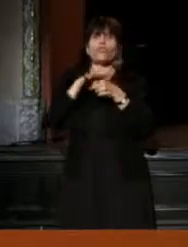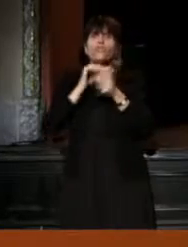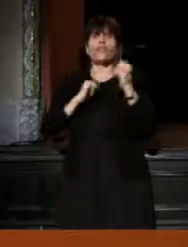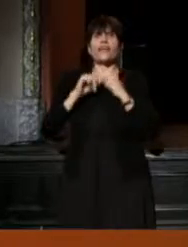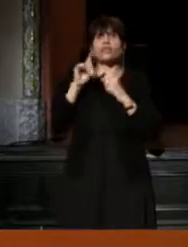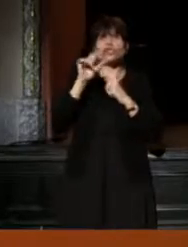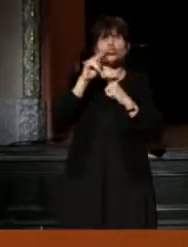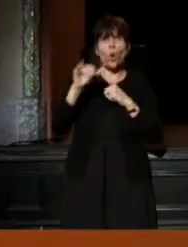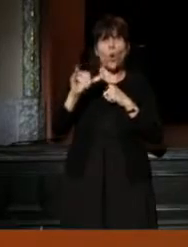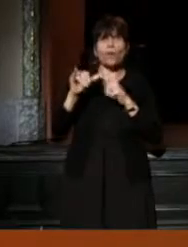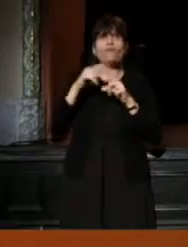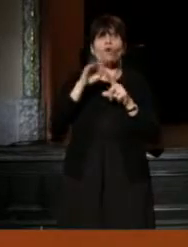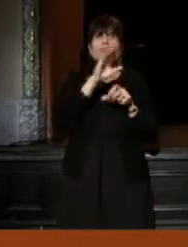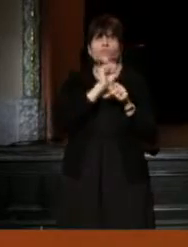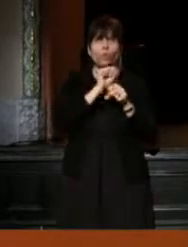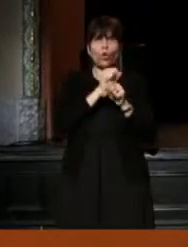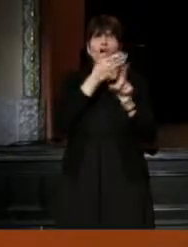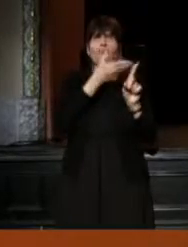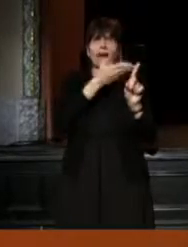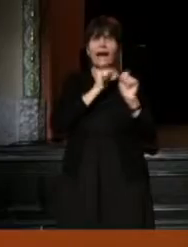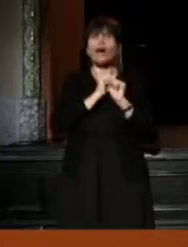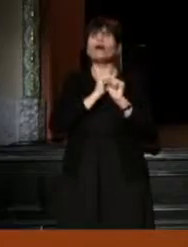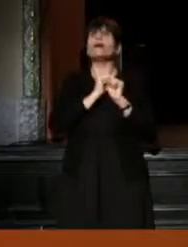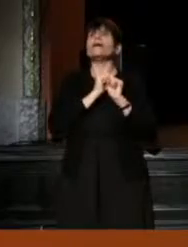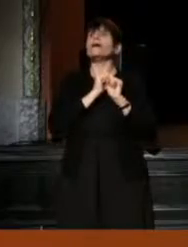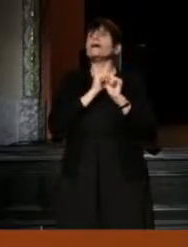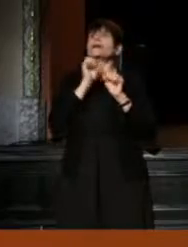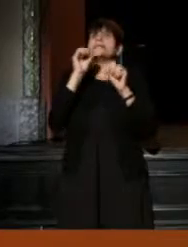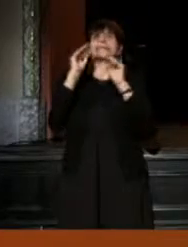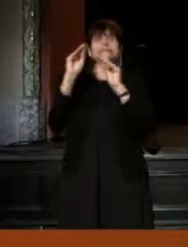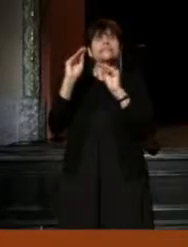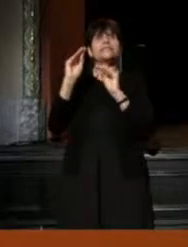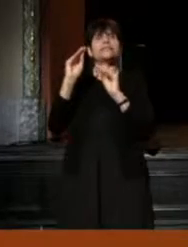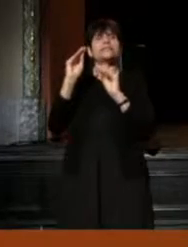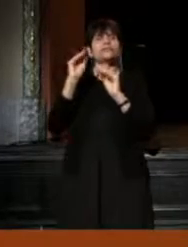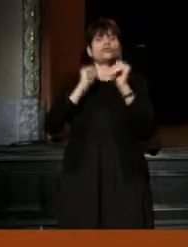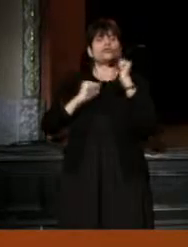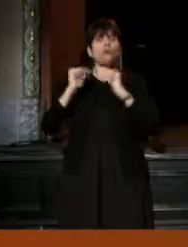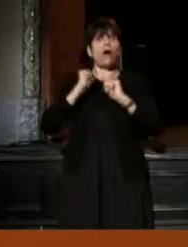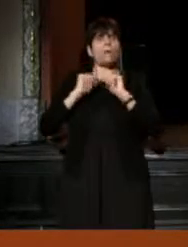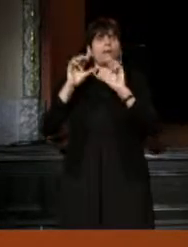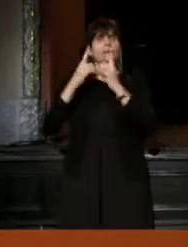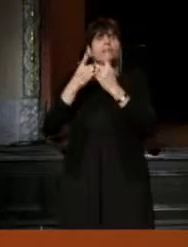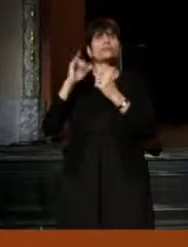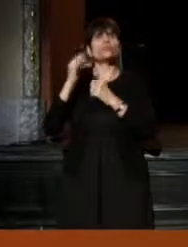for his work there. He teaches at the Drama Division of Julliard,